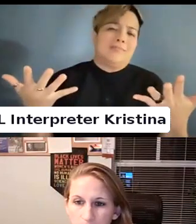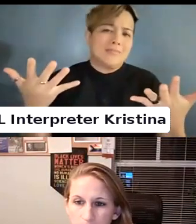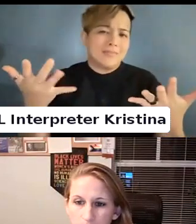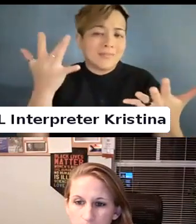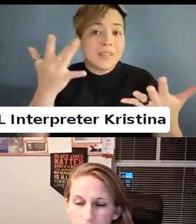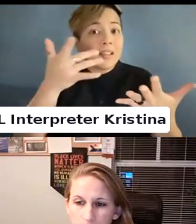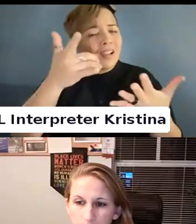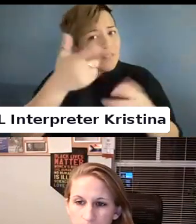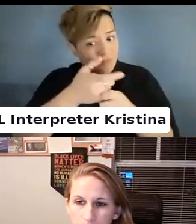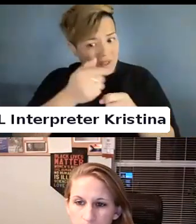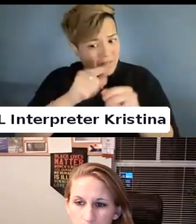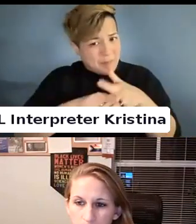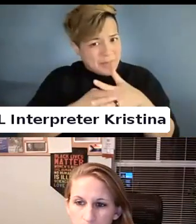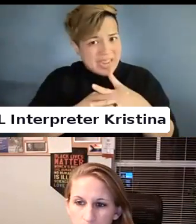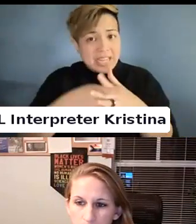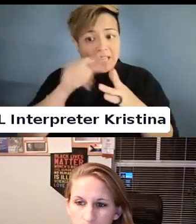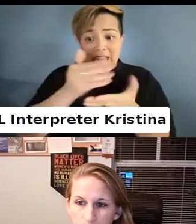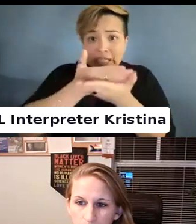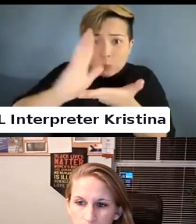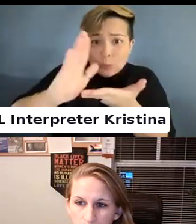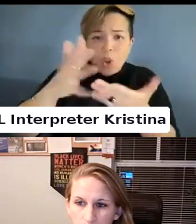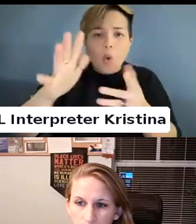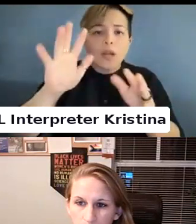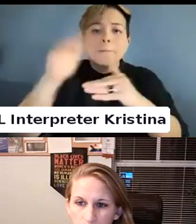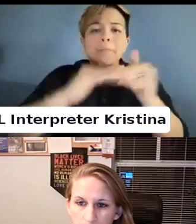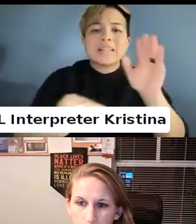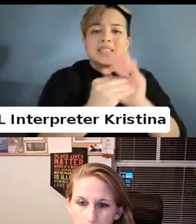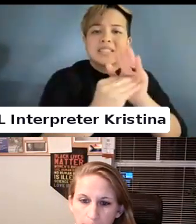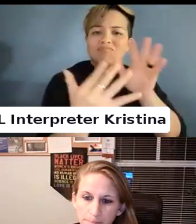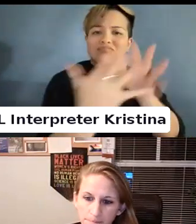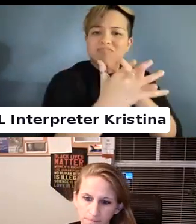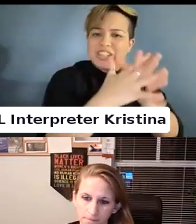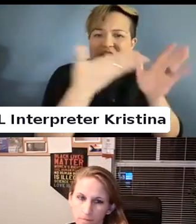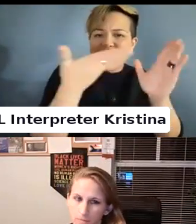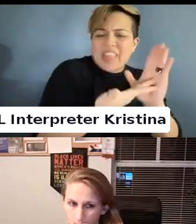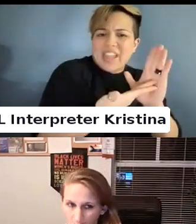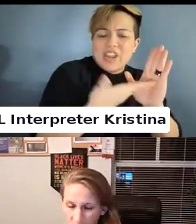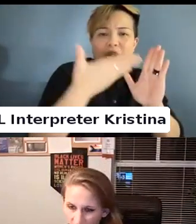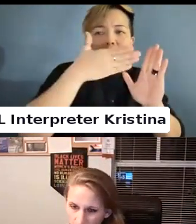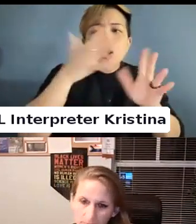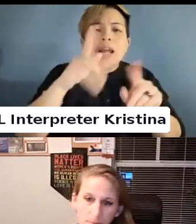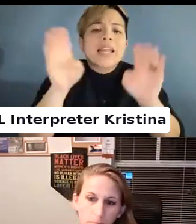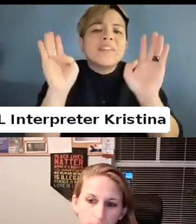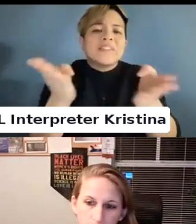Exclusion was built in just to convince, to kind of get things through.